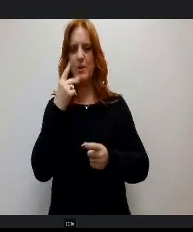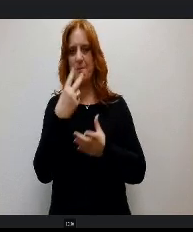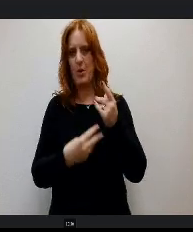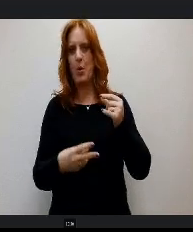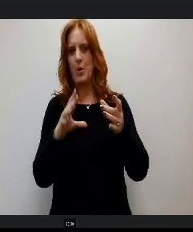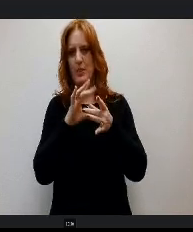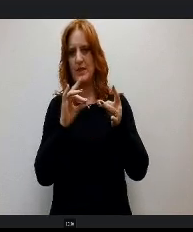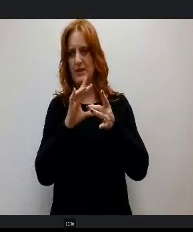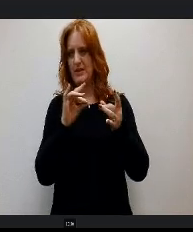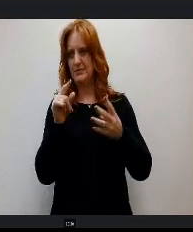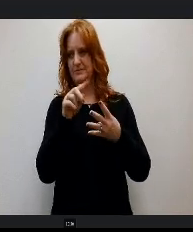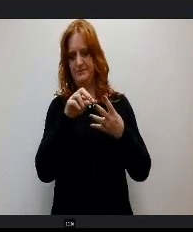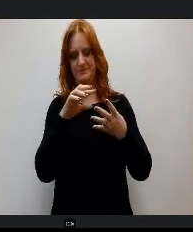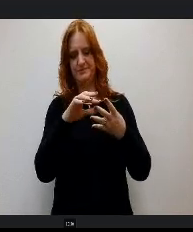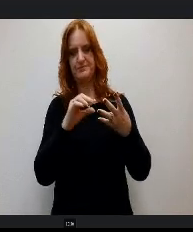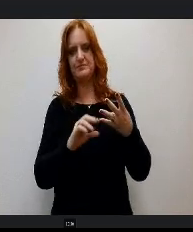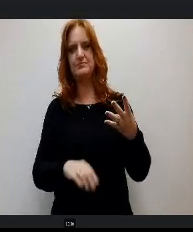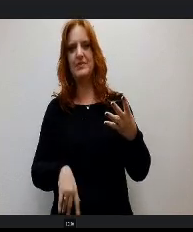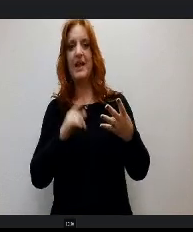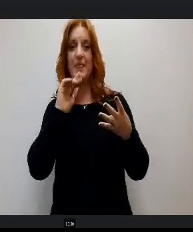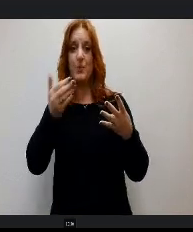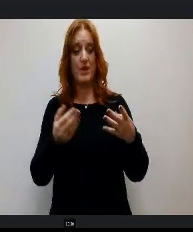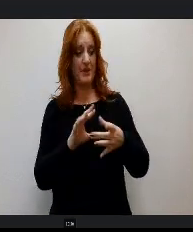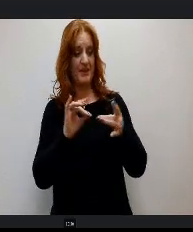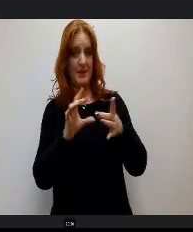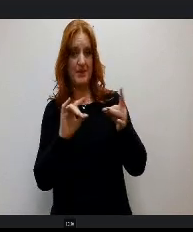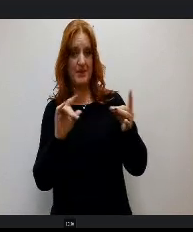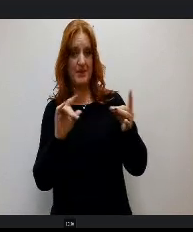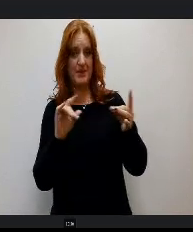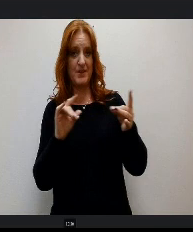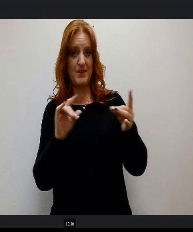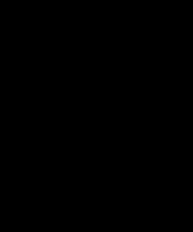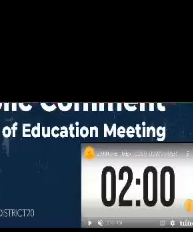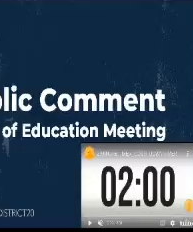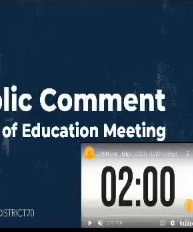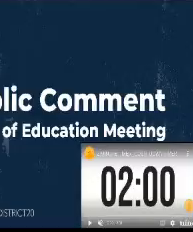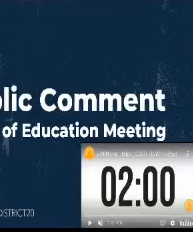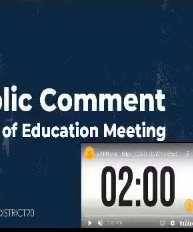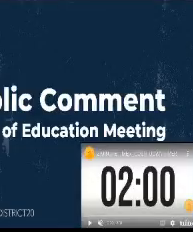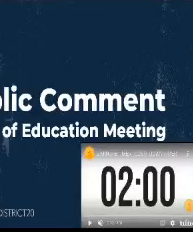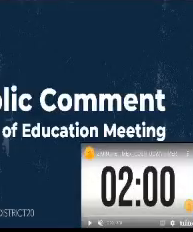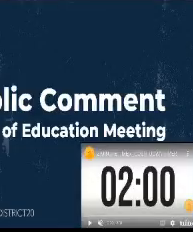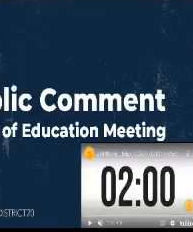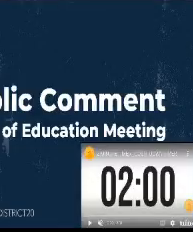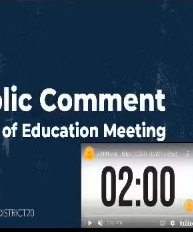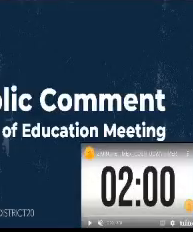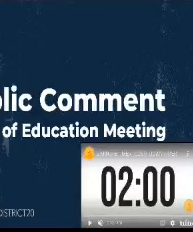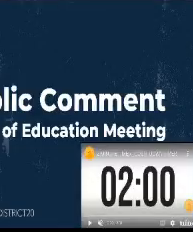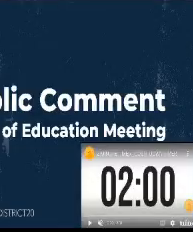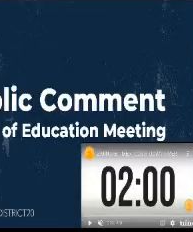The board welcomes the comments of our community members Speakers must sign up prior to 1:00 PM via an online form and